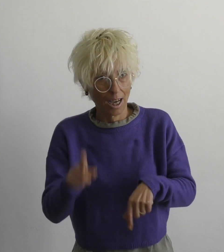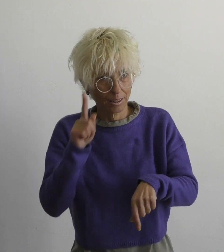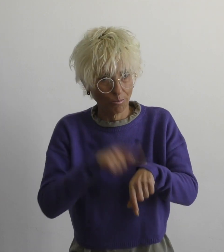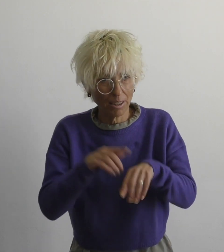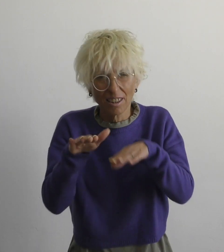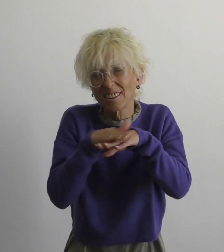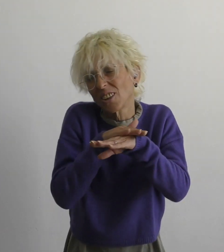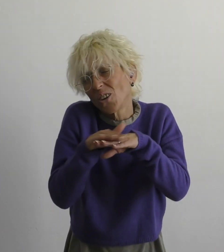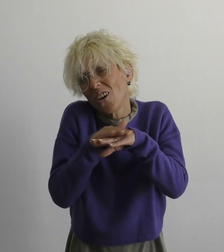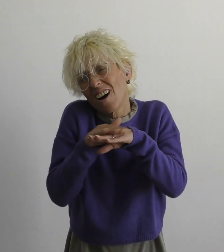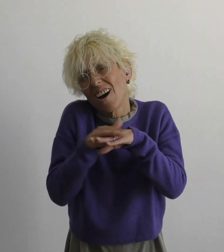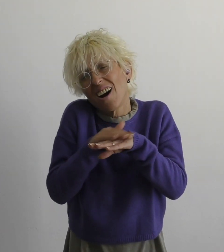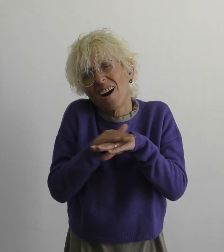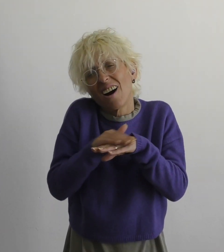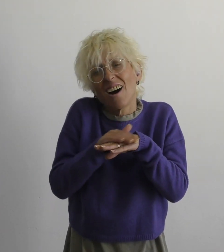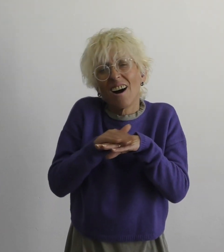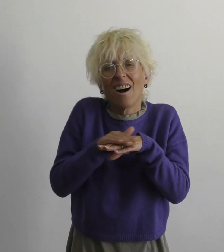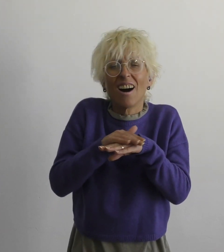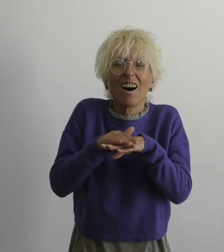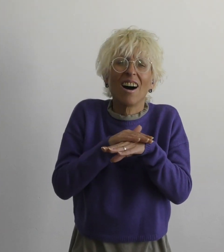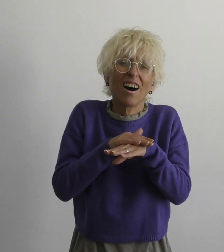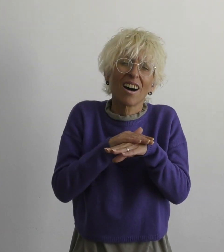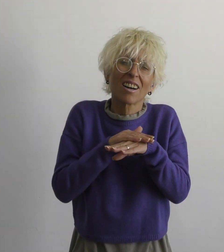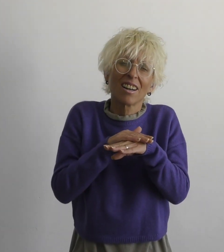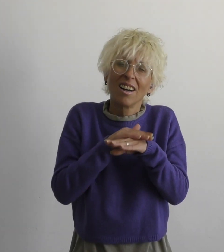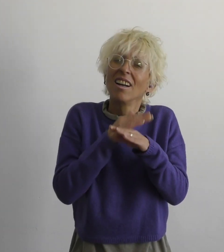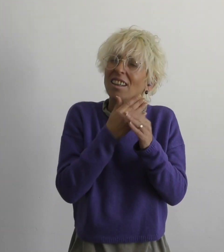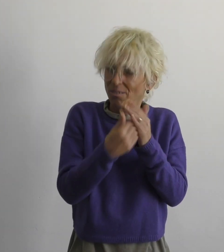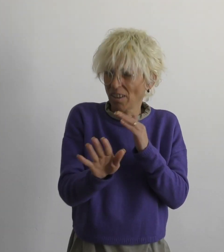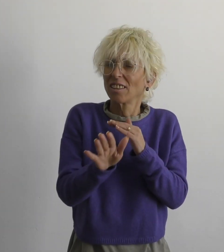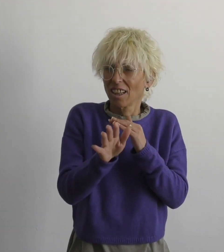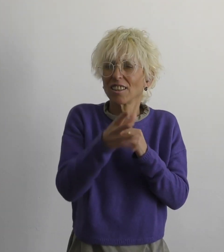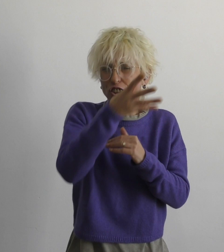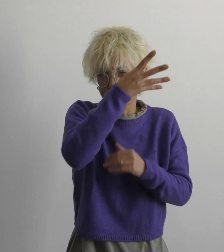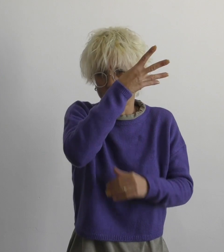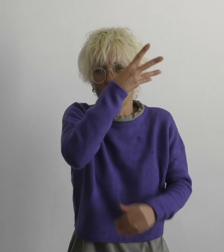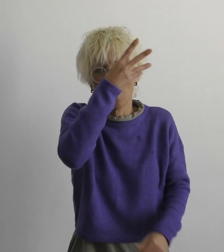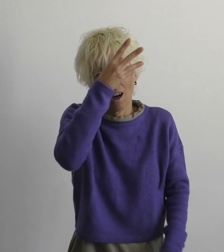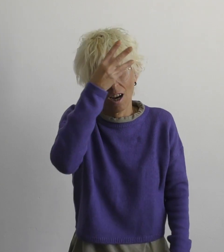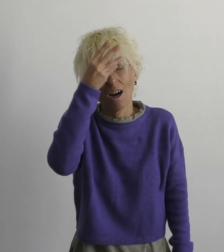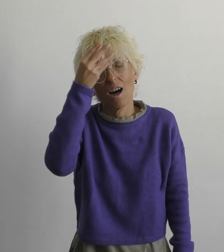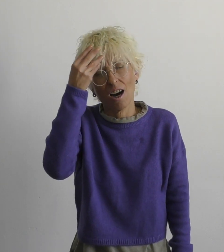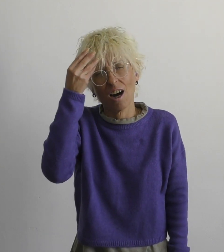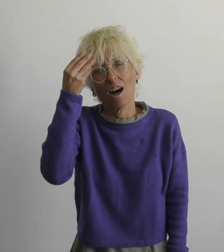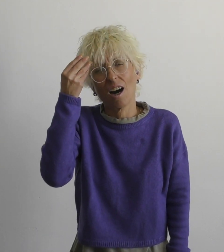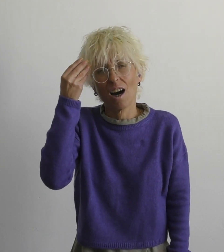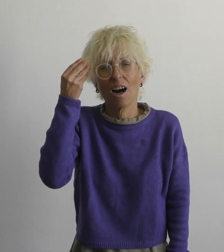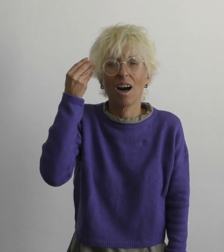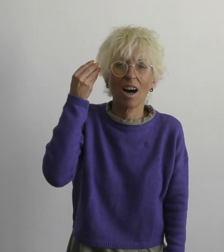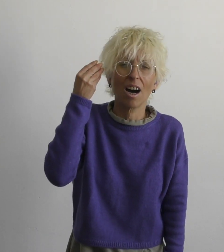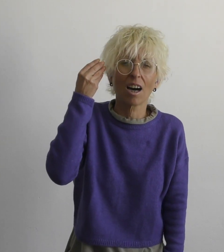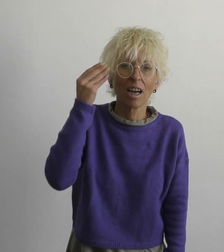It's time to forgive To let go, to forget